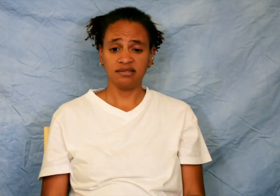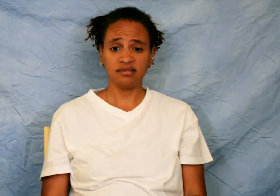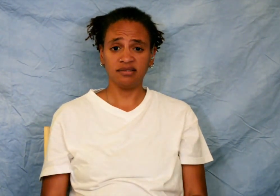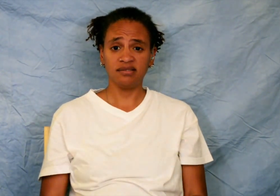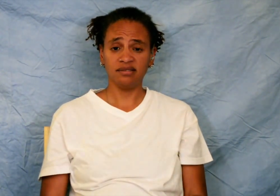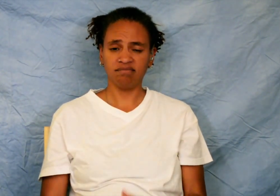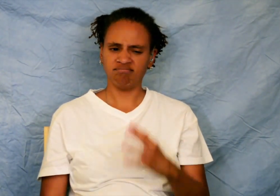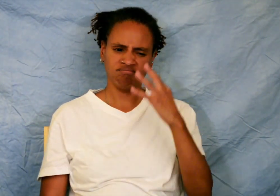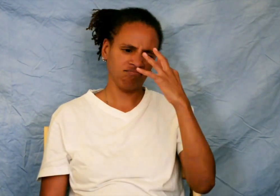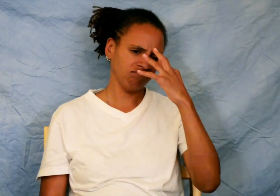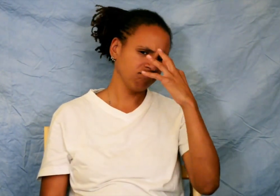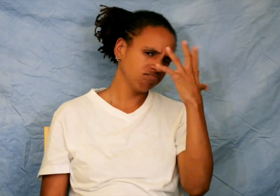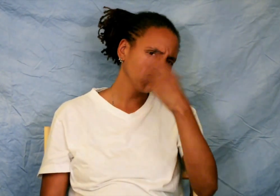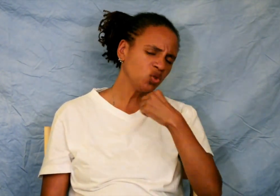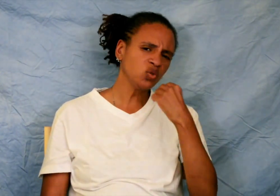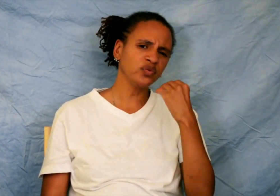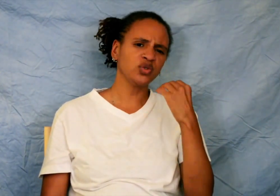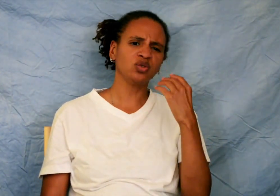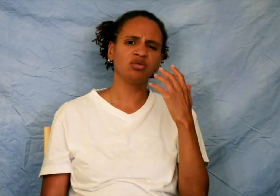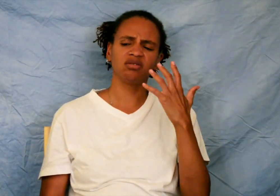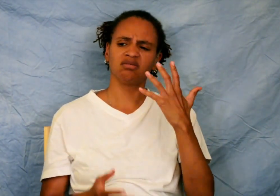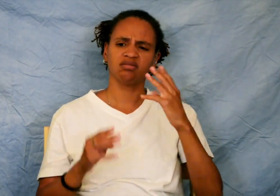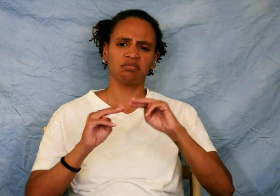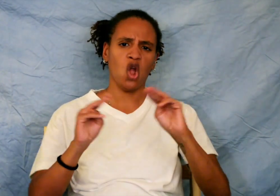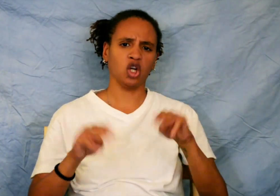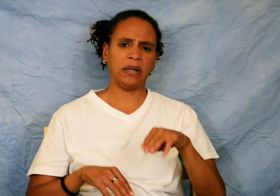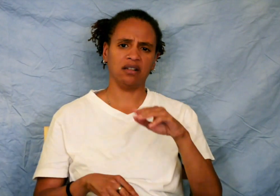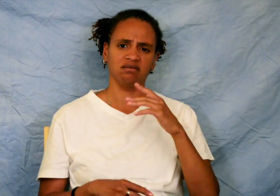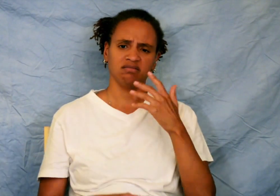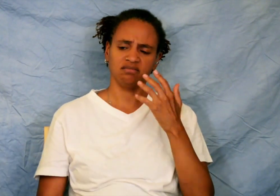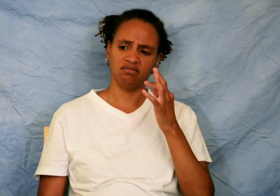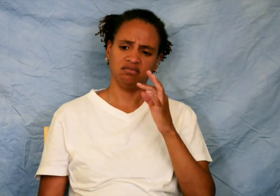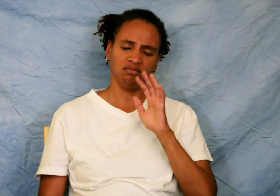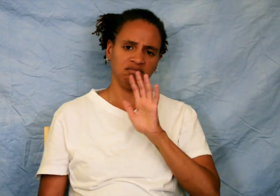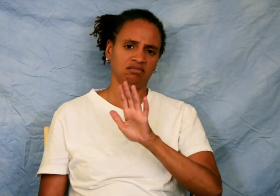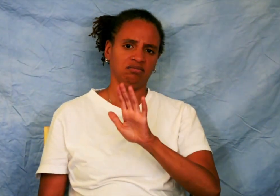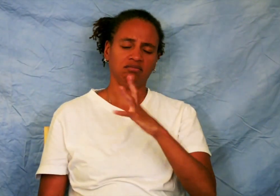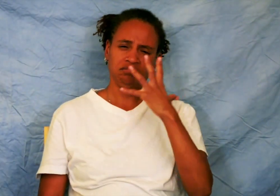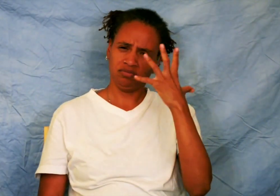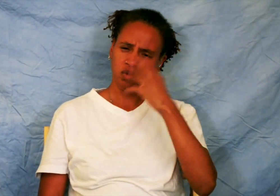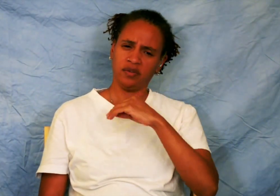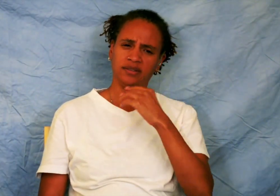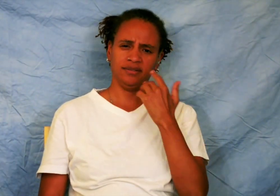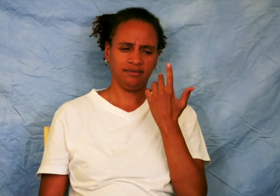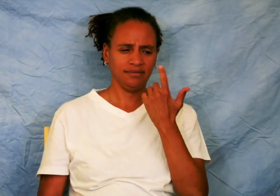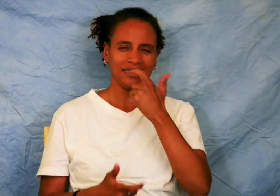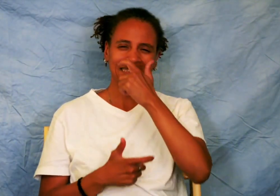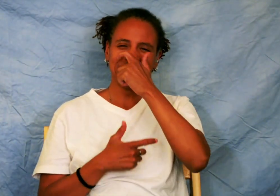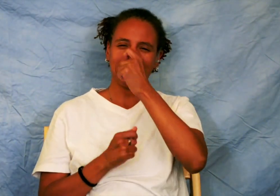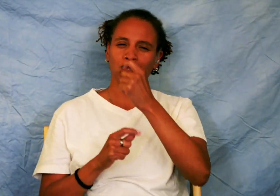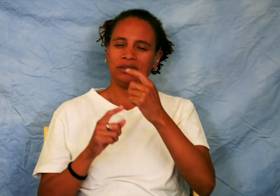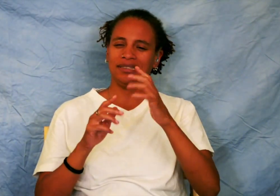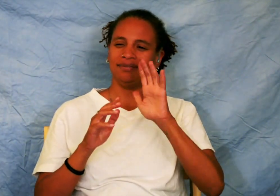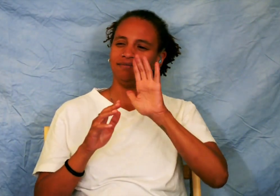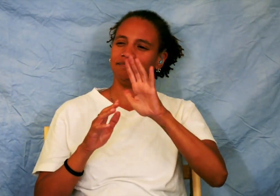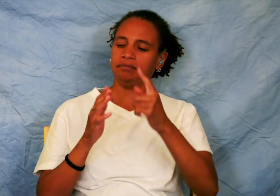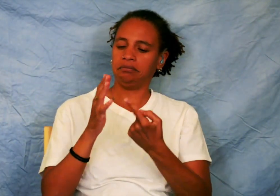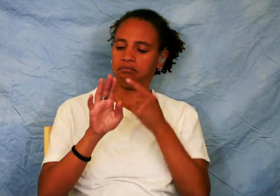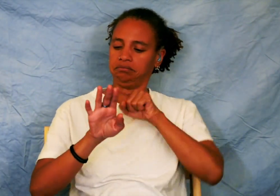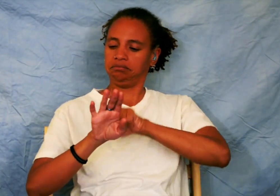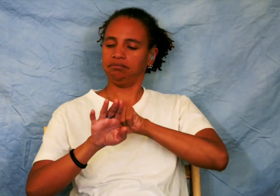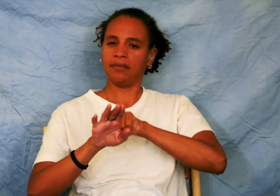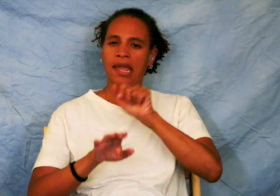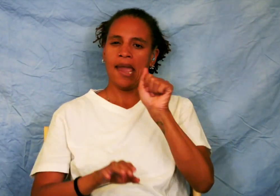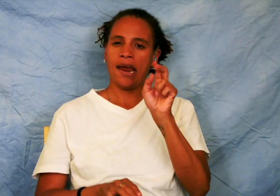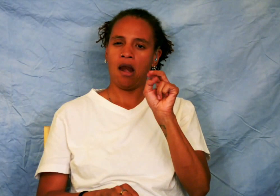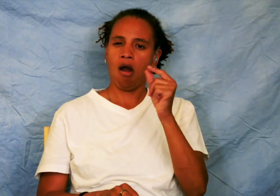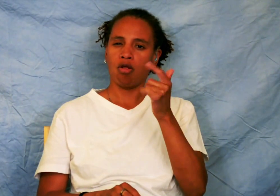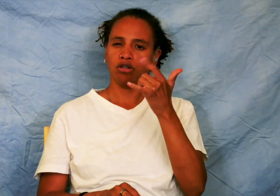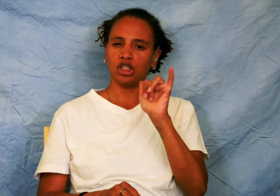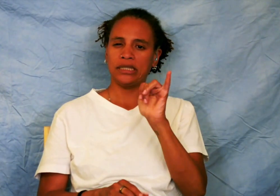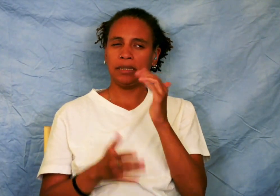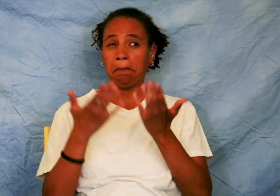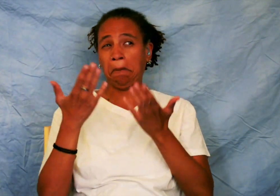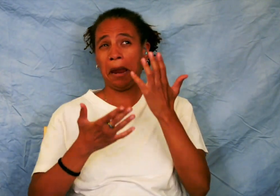The monument itself is beautiful! Interestingly, the structure of the monument is an analogy,